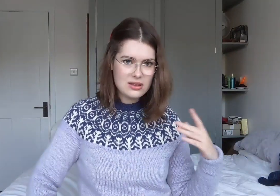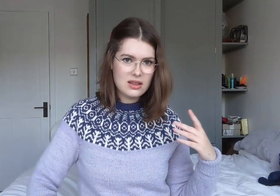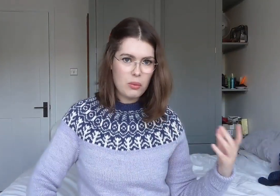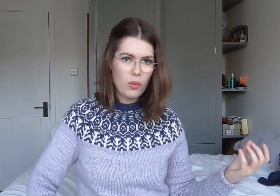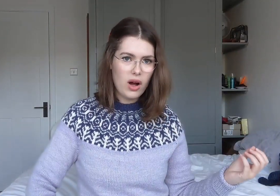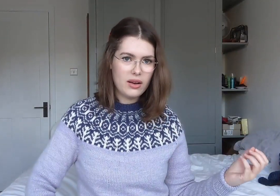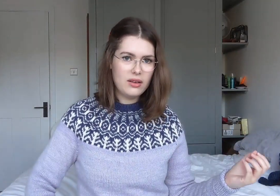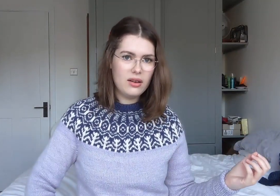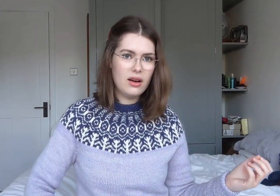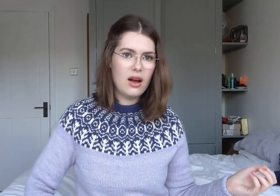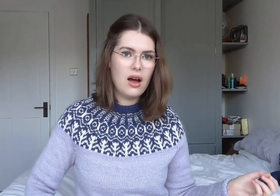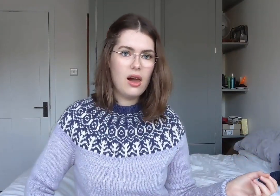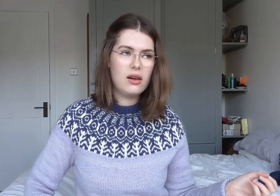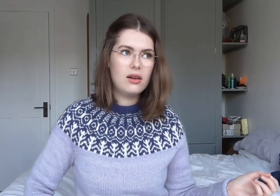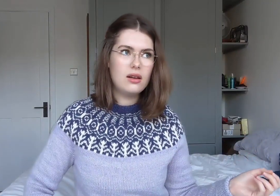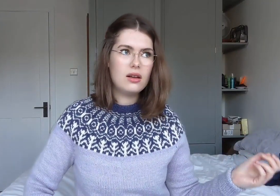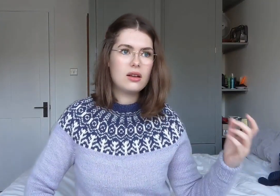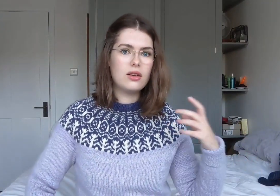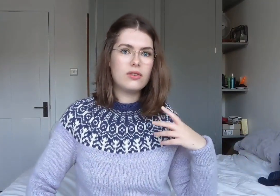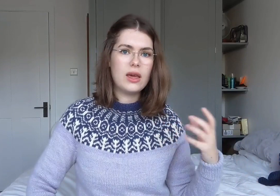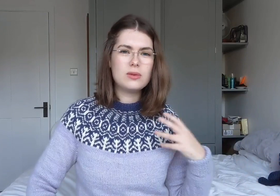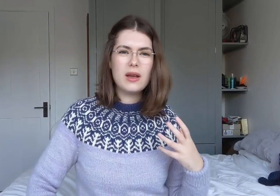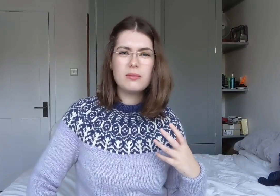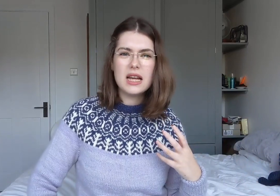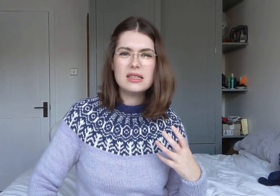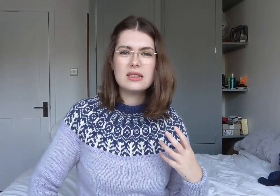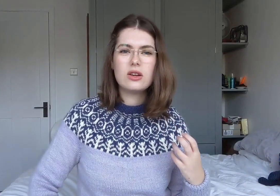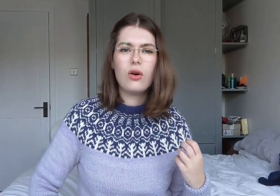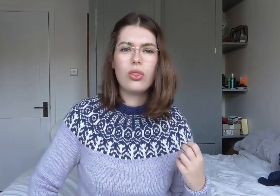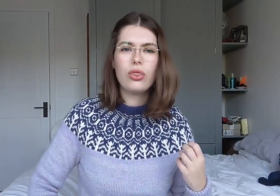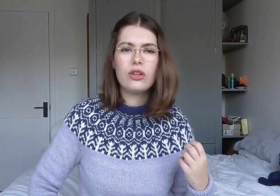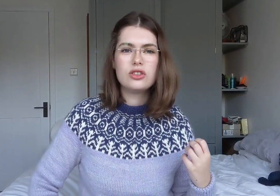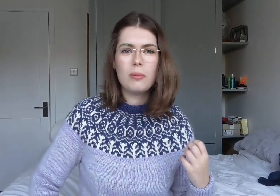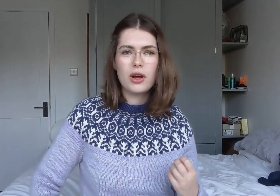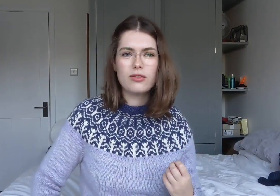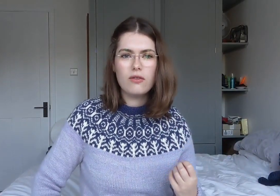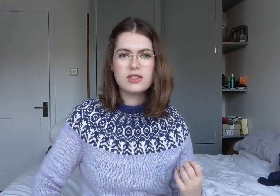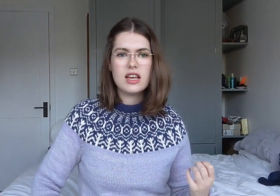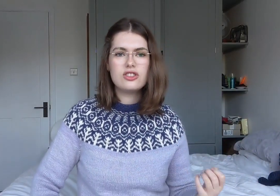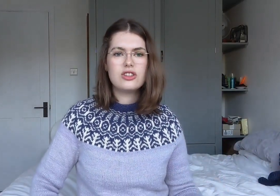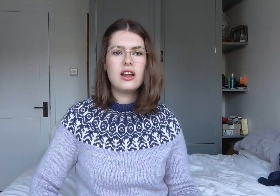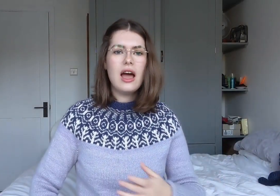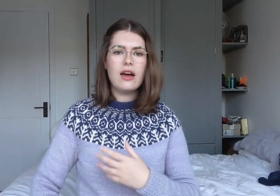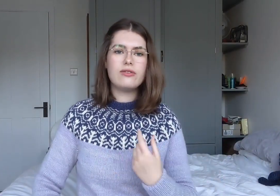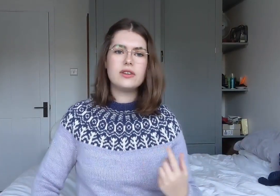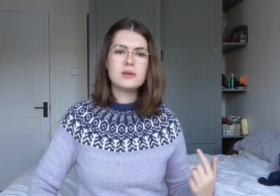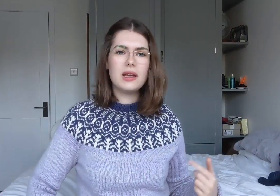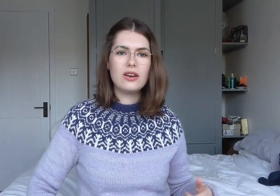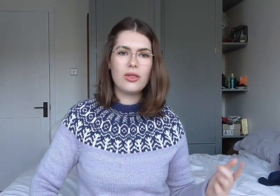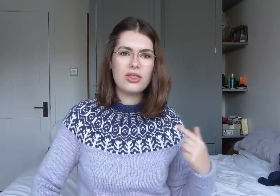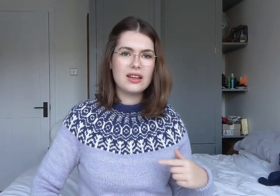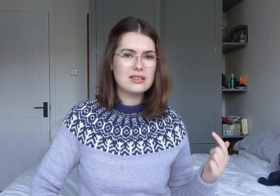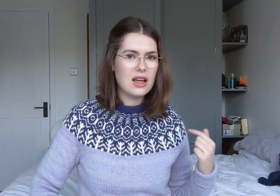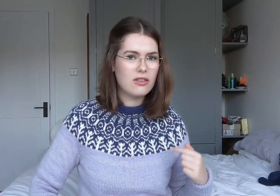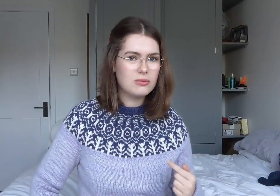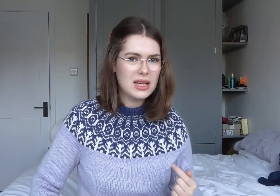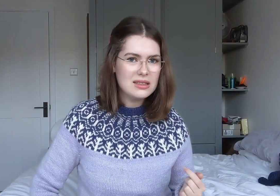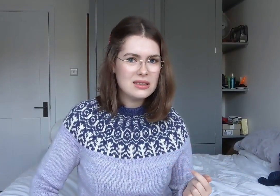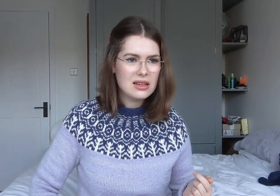someone keeps me updated on the topic of conversation and fills me in on things that I've missed.